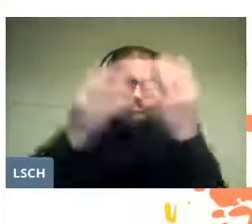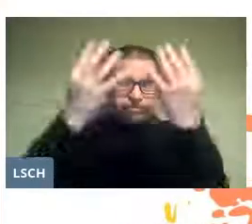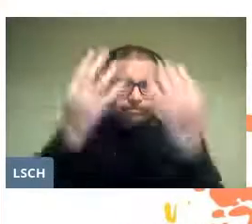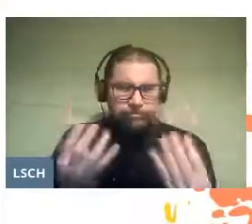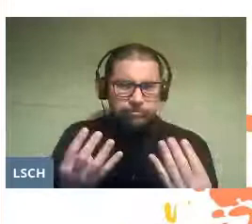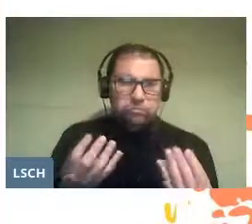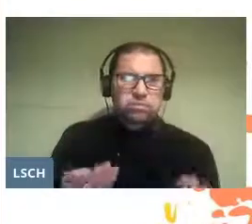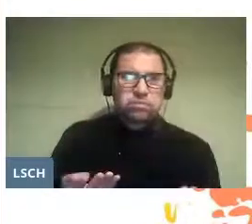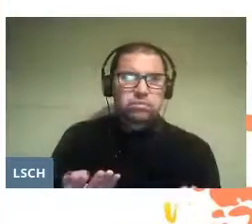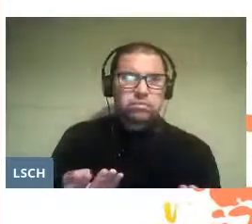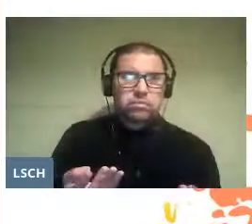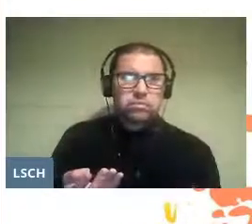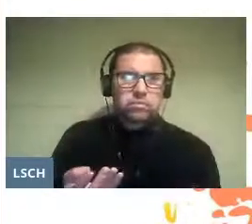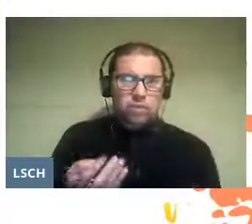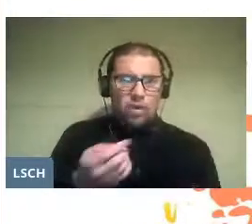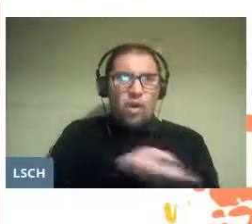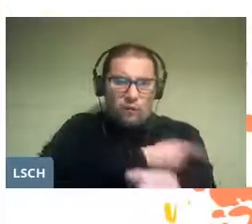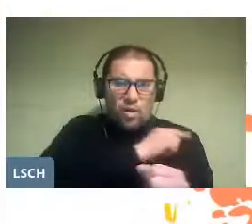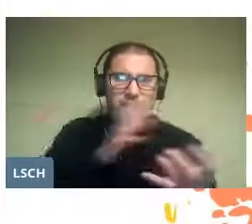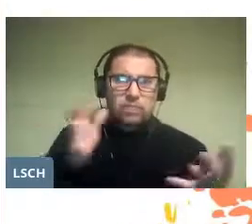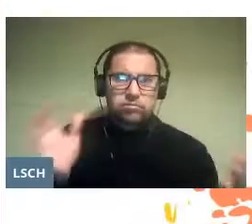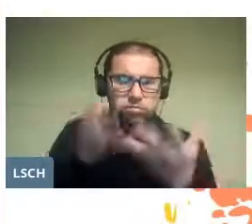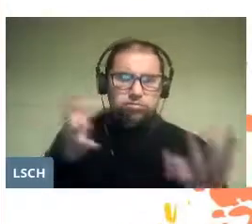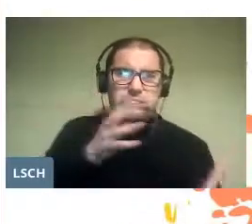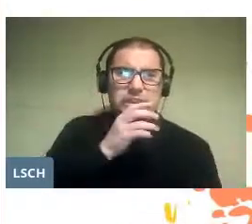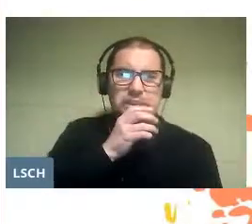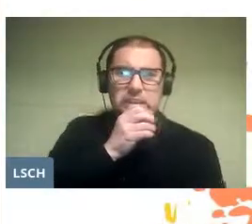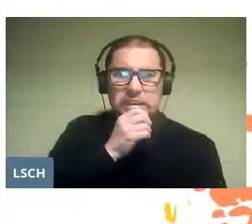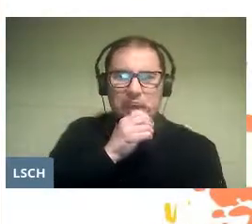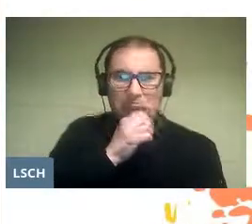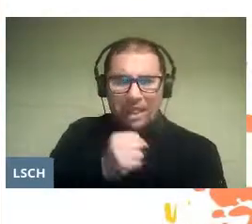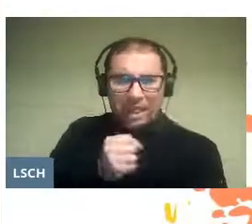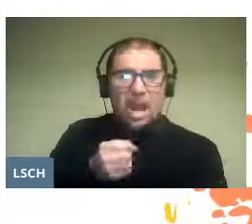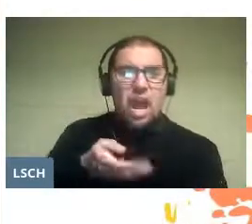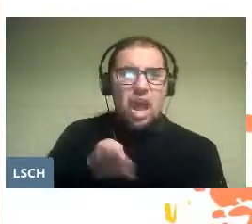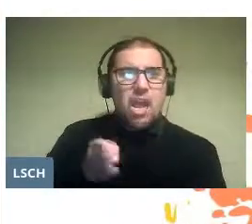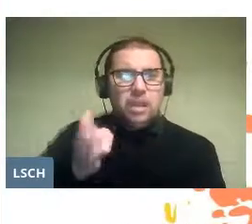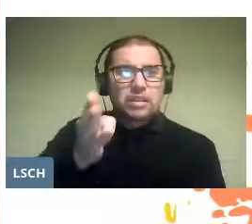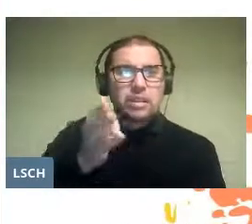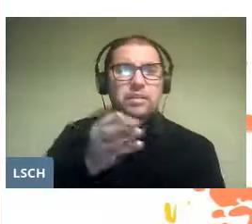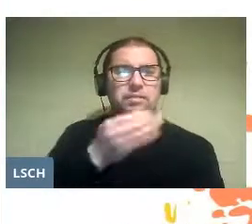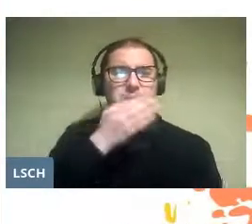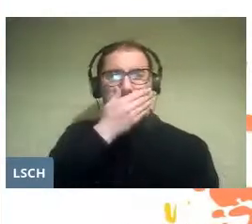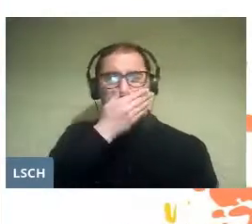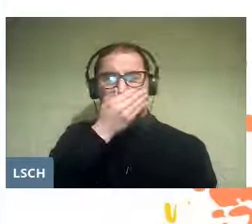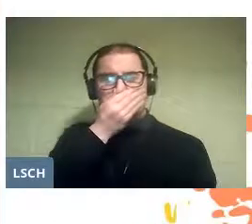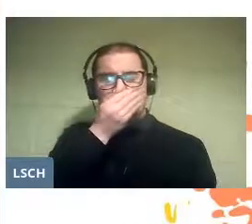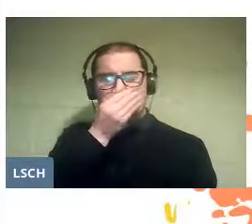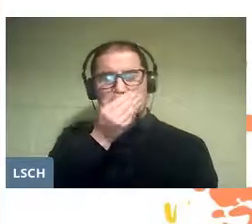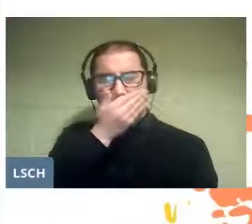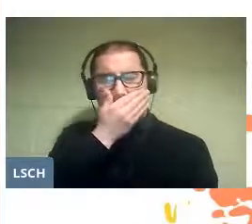to have the strength to overcome indescribable pains.